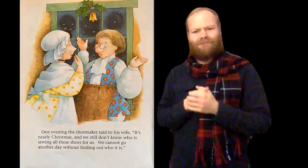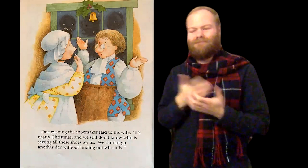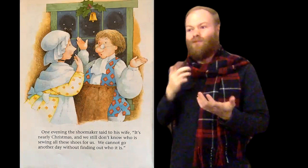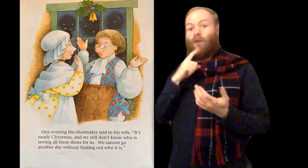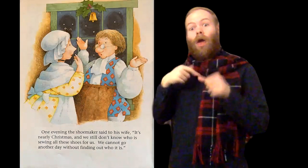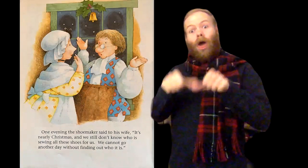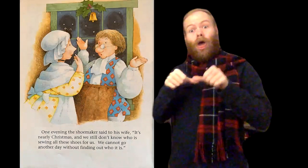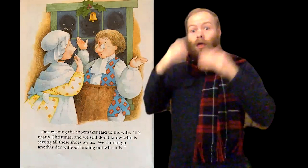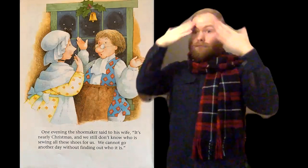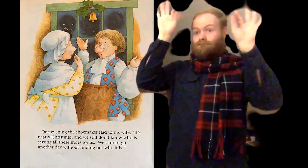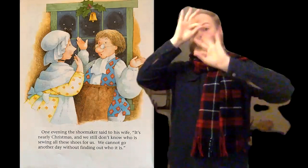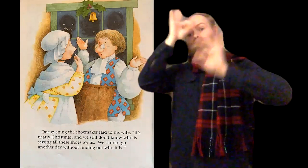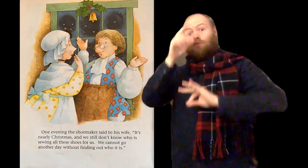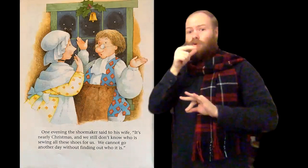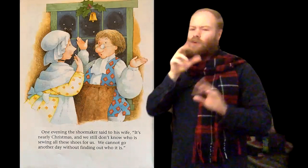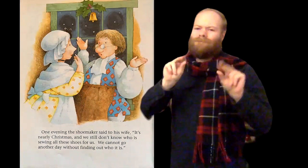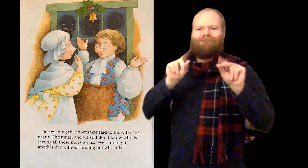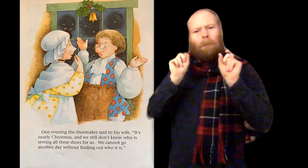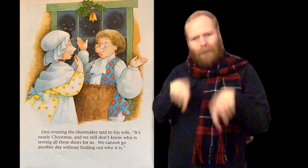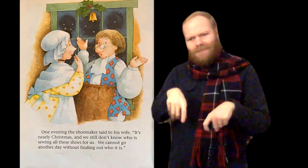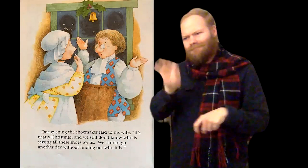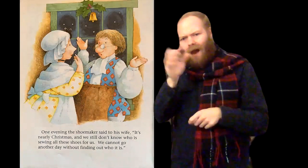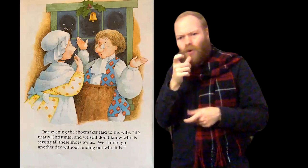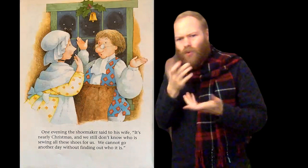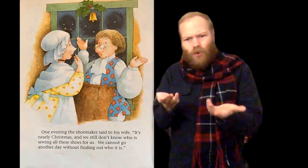We cannot go another day without finding out who it is.”